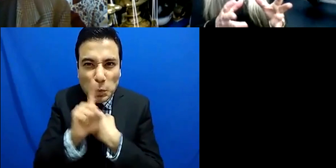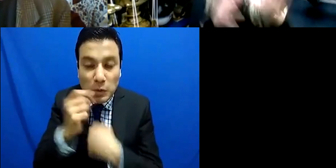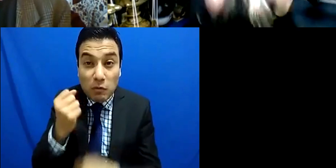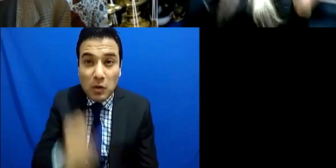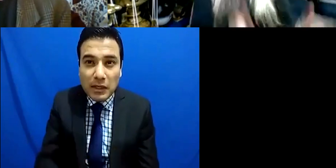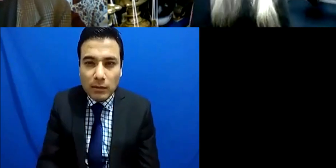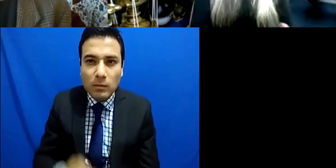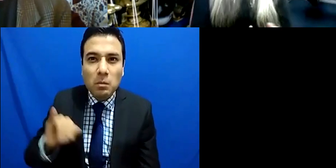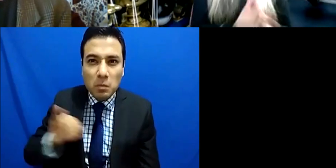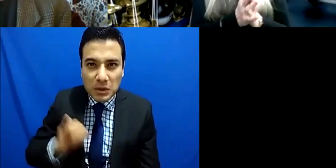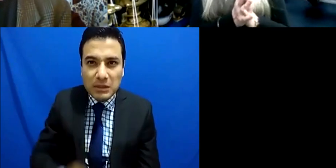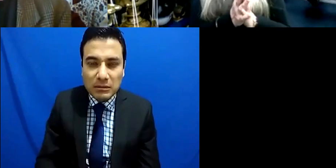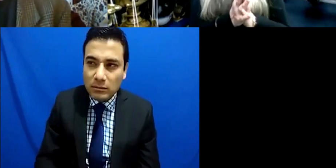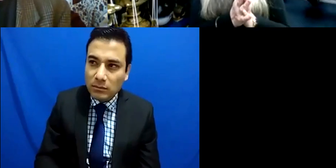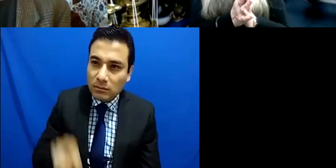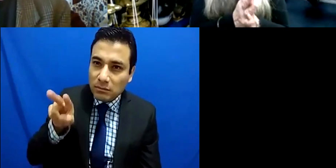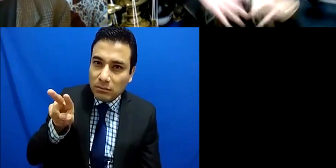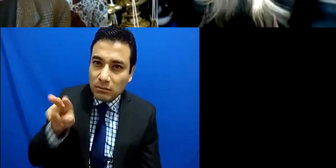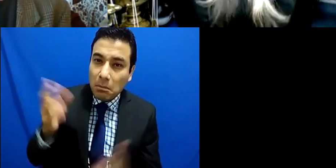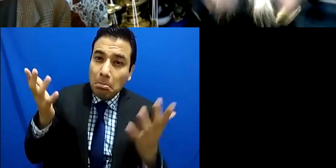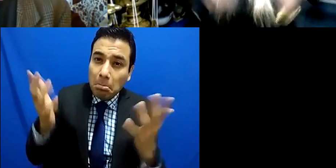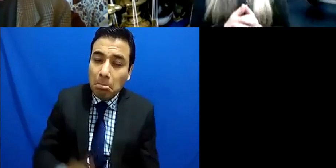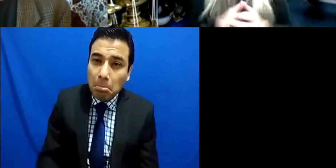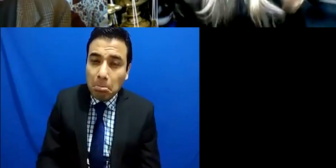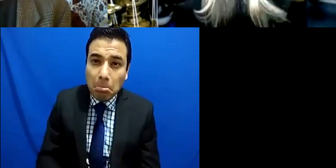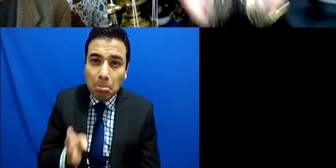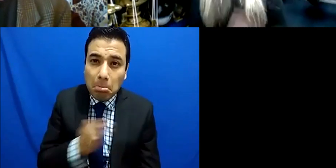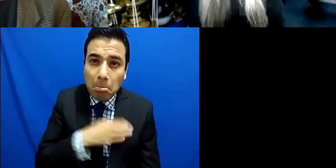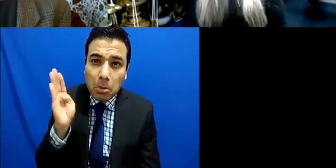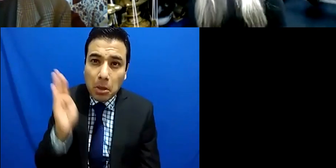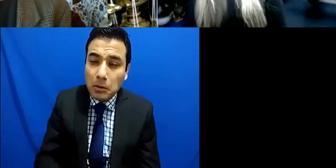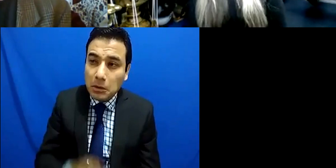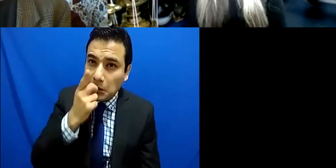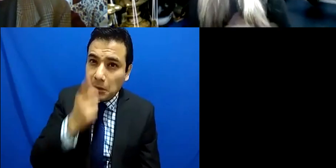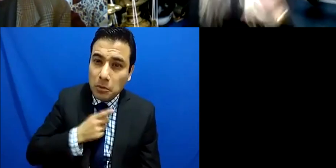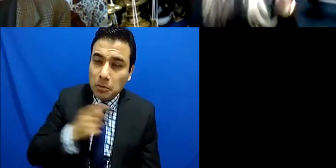oh well they've got dementia and they're past it and you know so we're just waiting for them